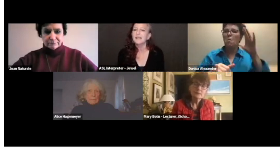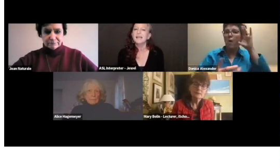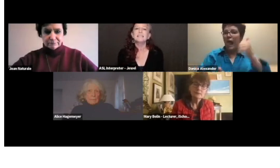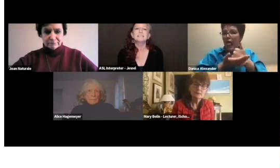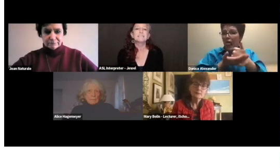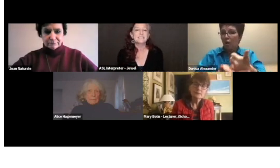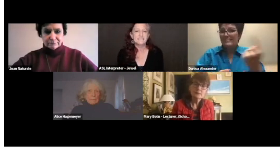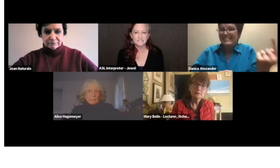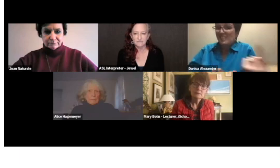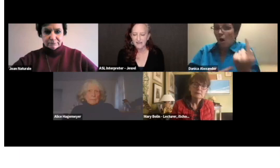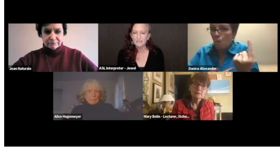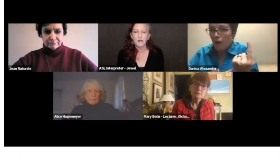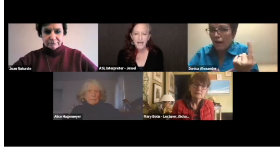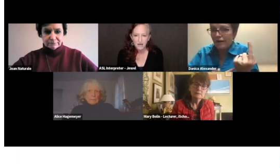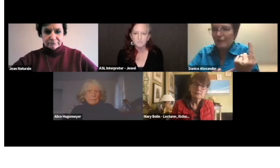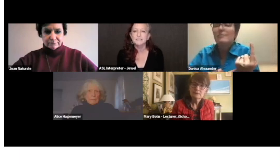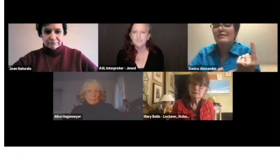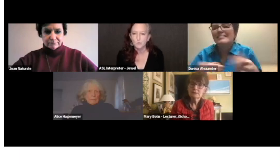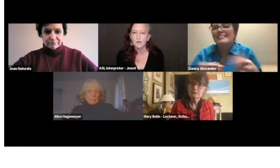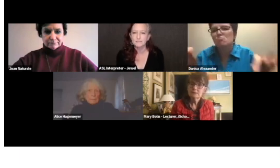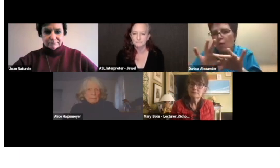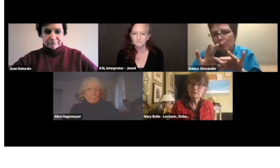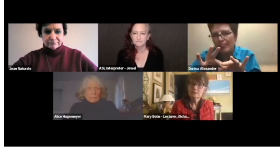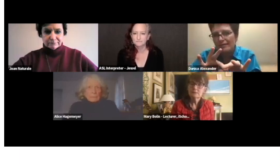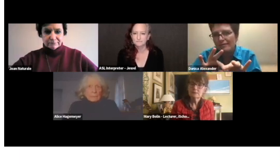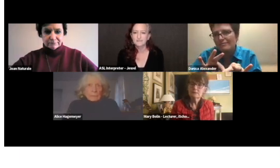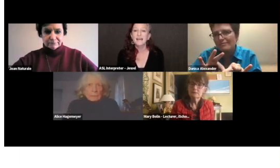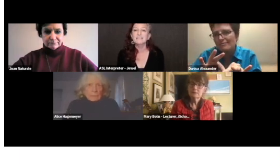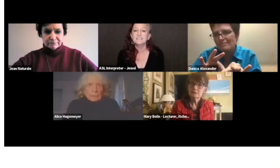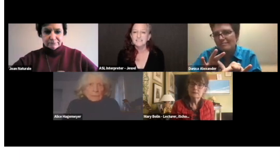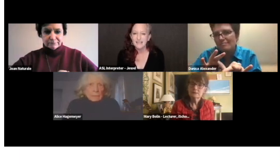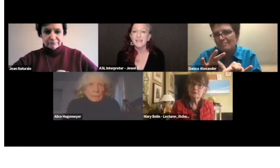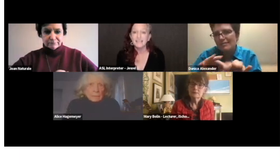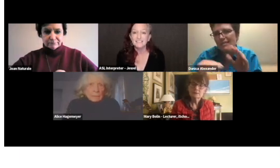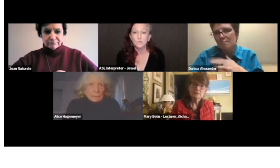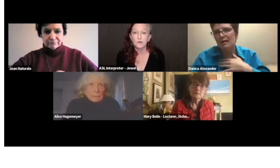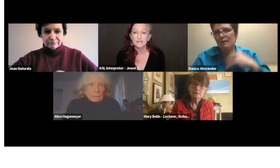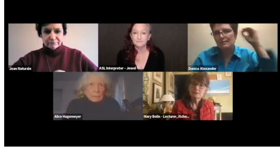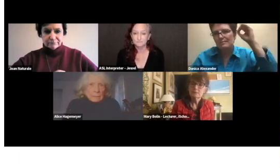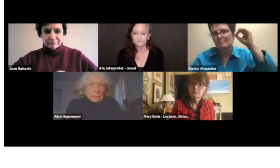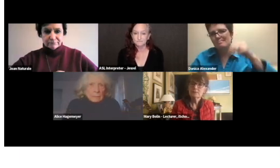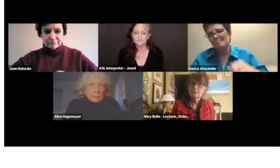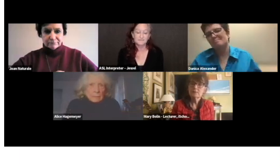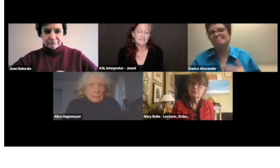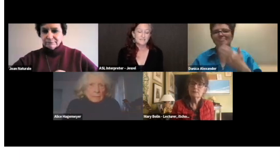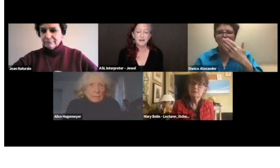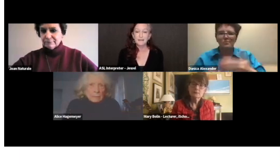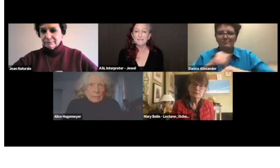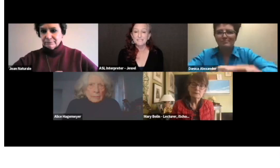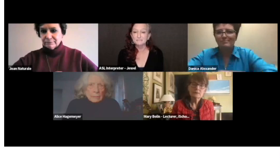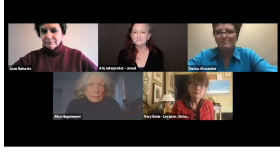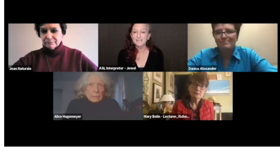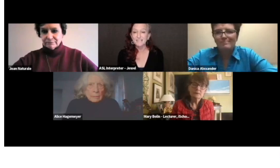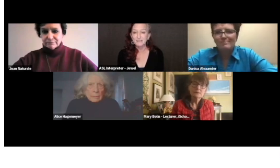any listening device will help someone, then it's worth it. That's my opinion. Thank you.